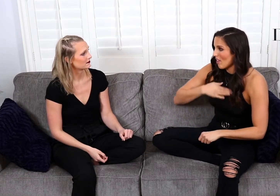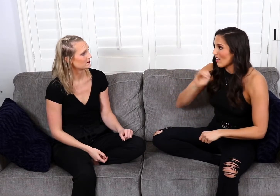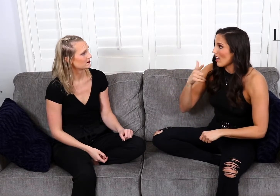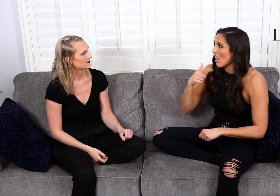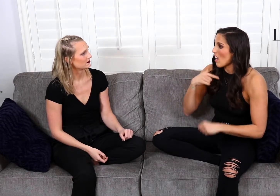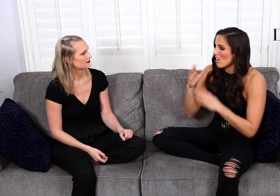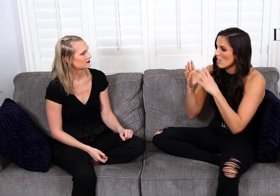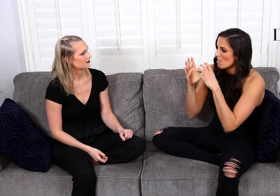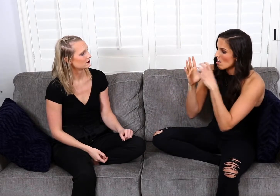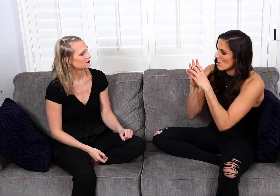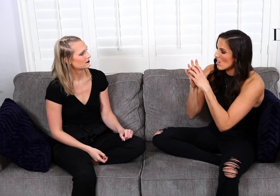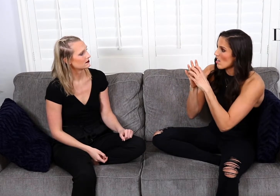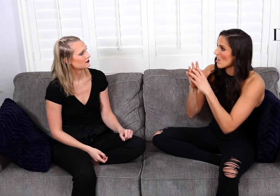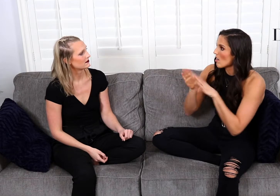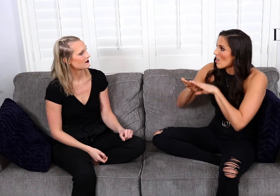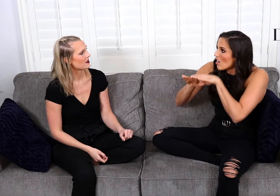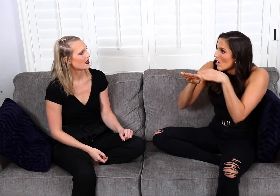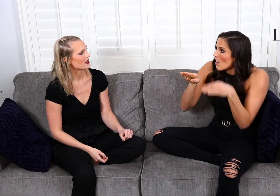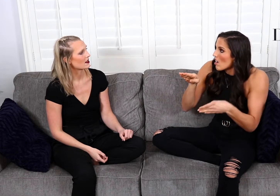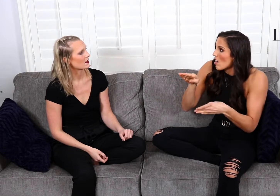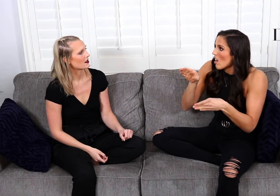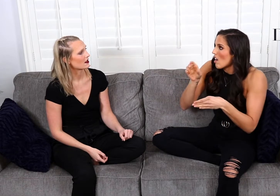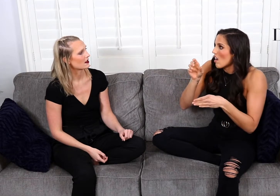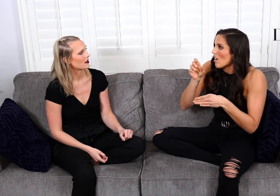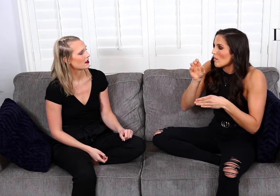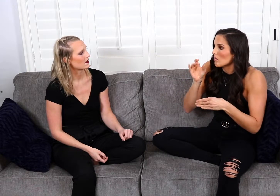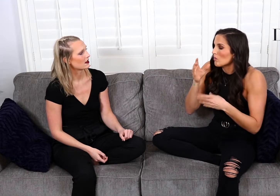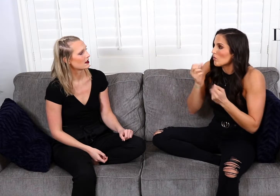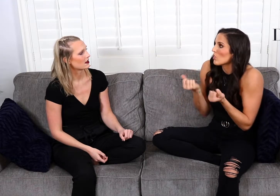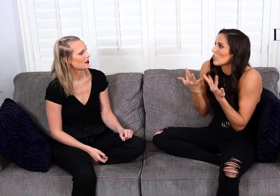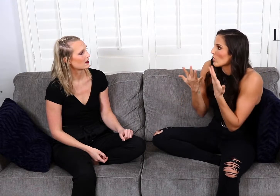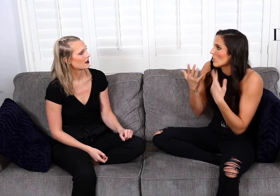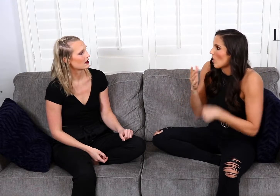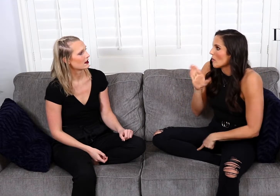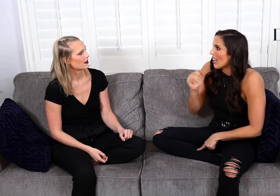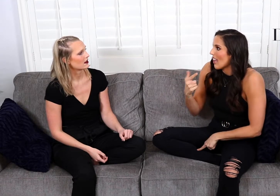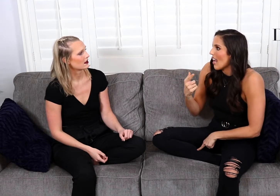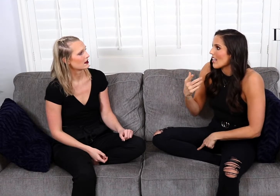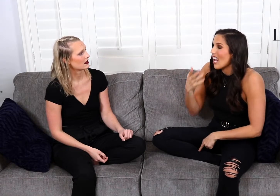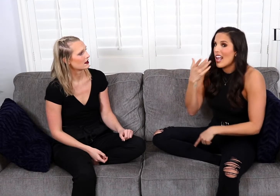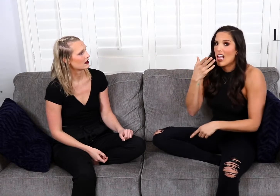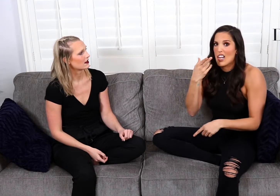And I looked at my leg, and I had a huge welt, burn on my leg.